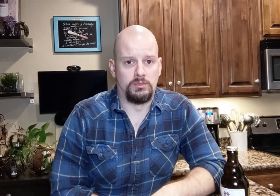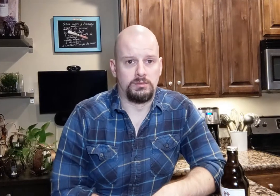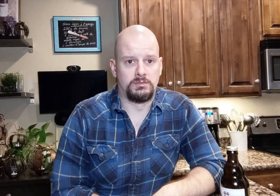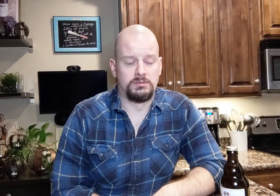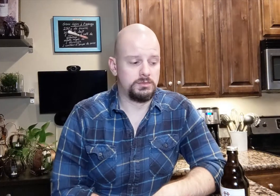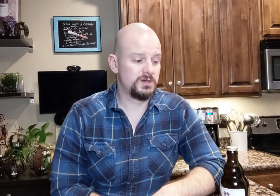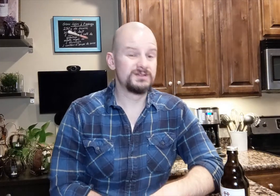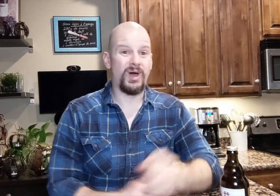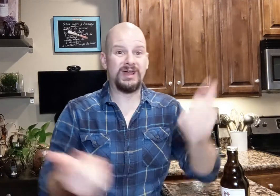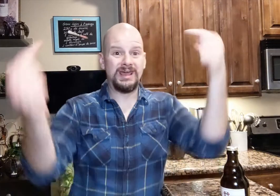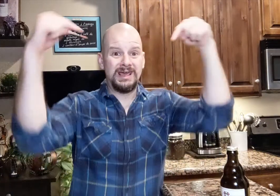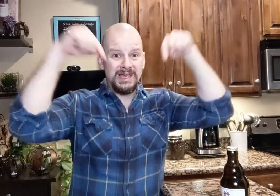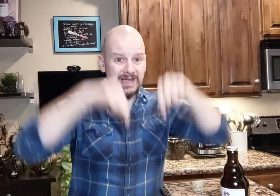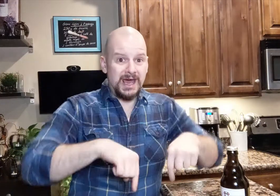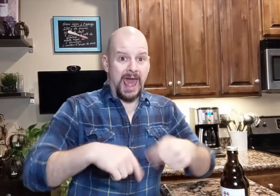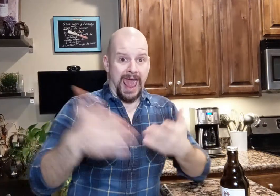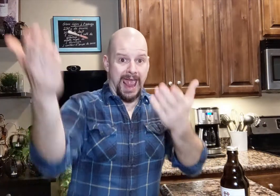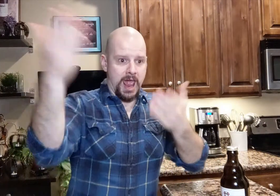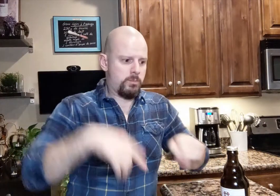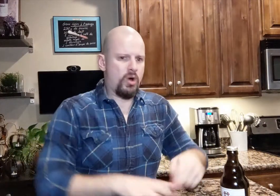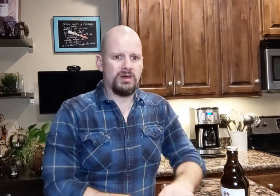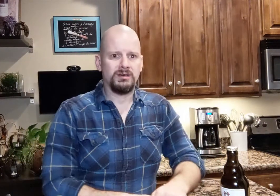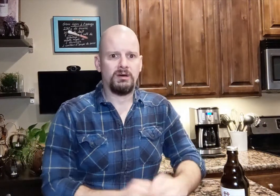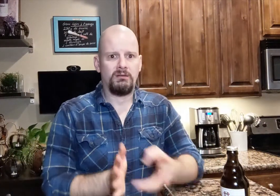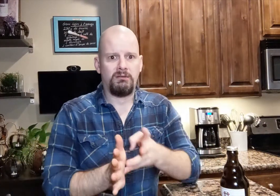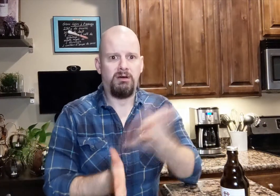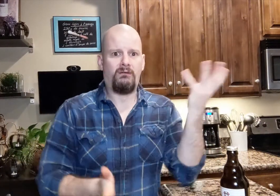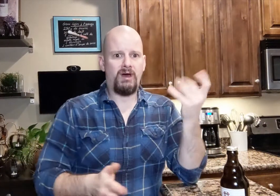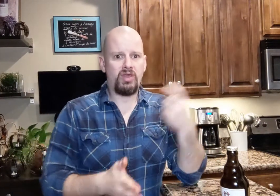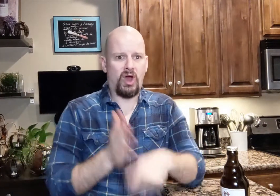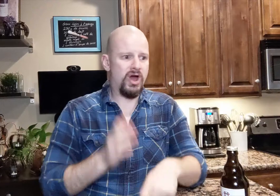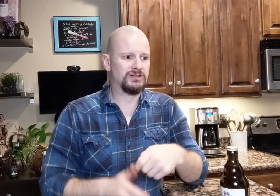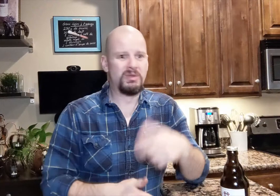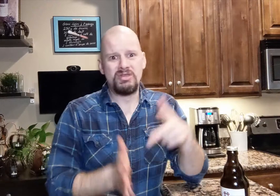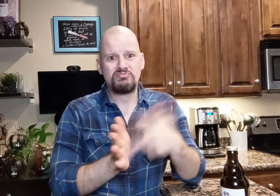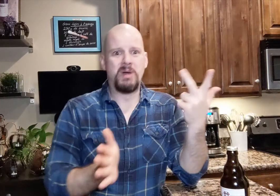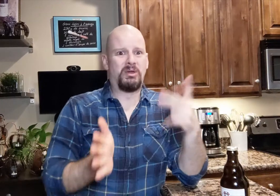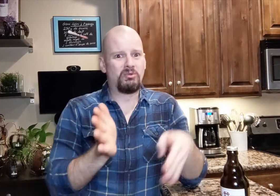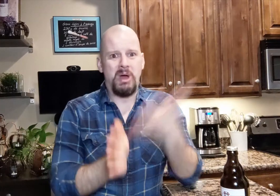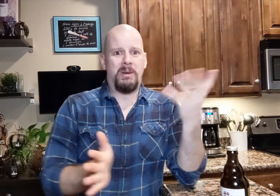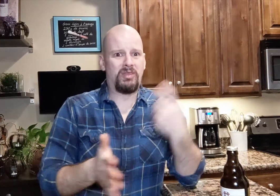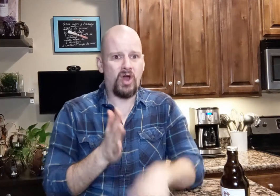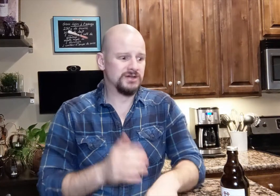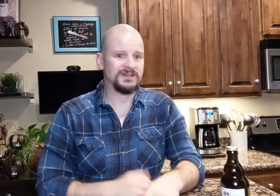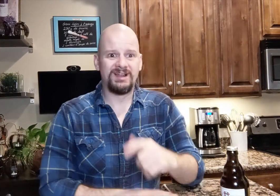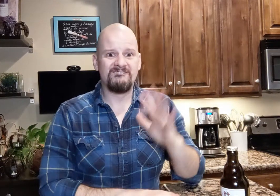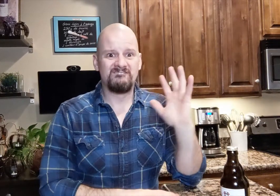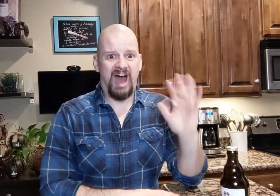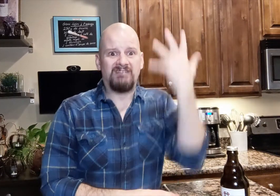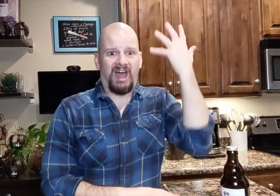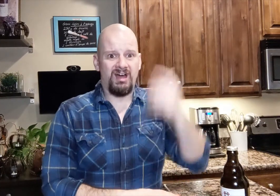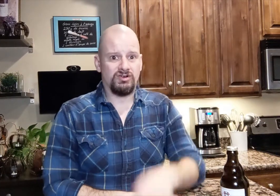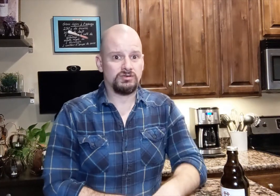Here, it's imported, it costs three to four times more. It's five dollars!